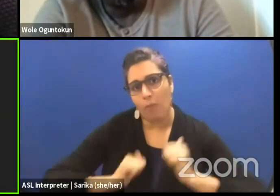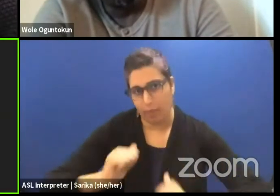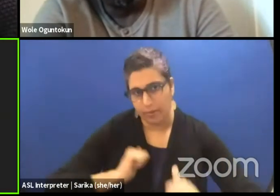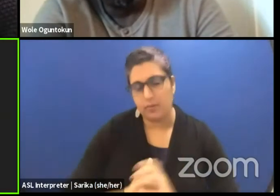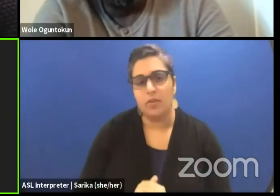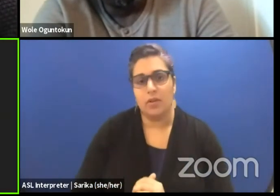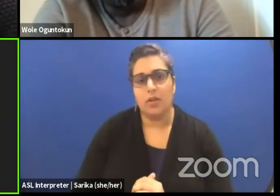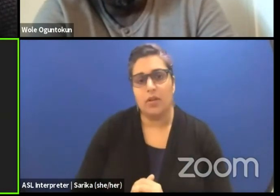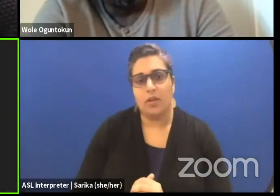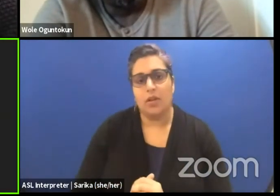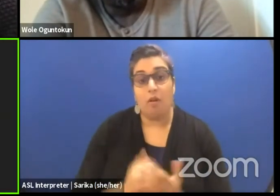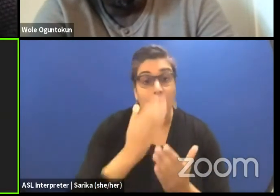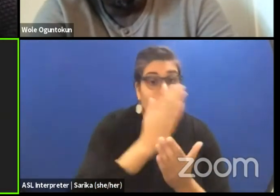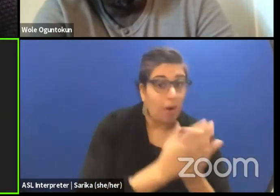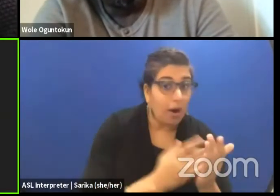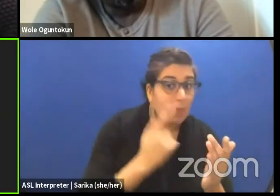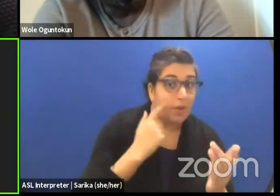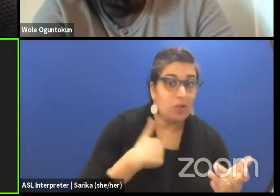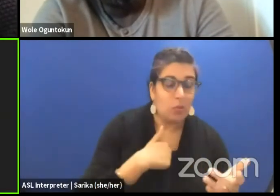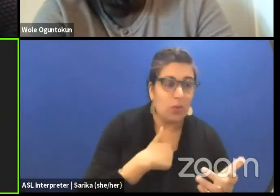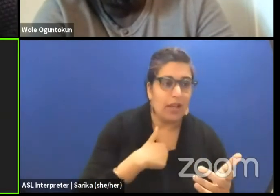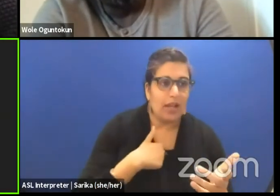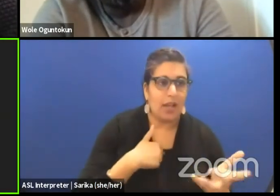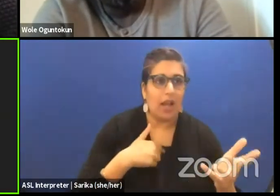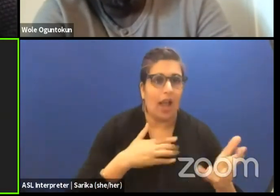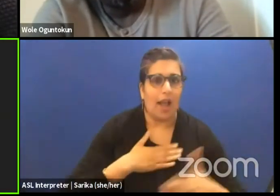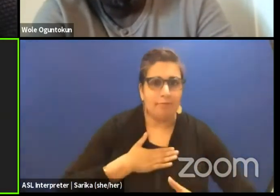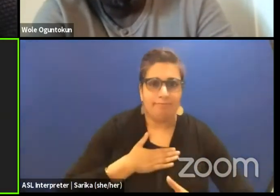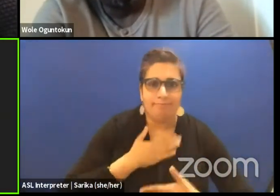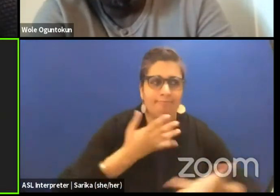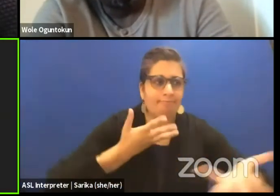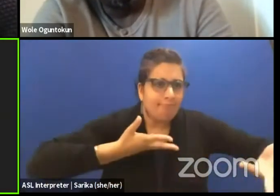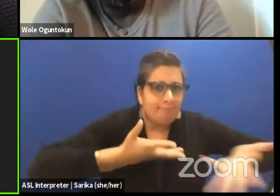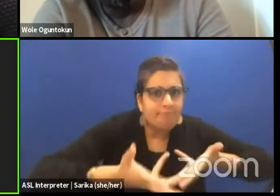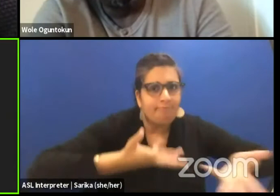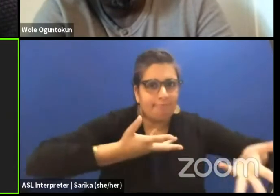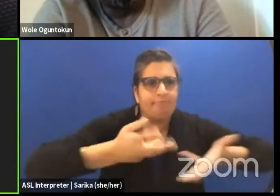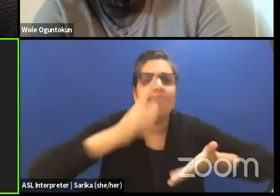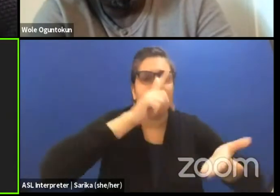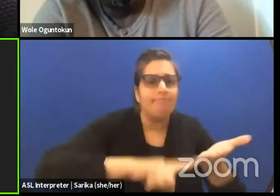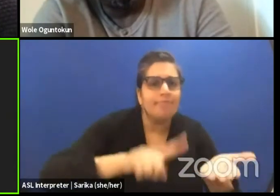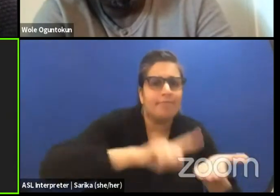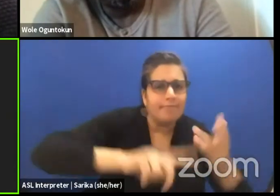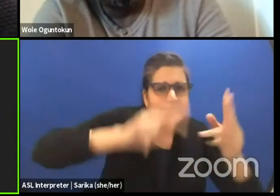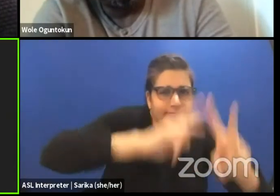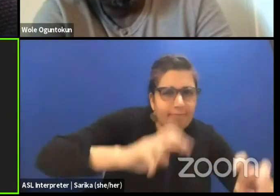Partly because we like to spend time really thinking and researching and digging and partly because it takes a lot of time